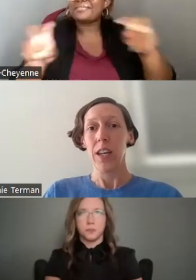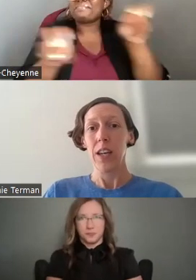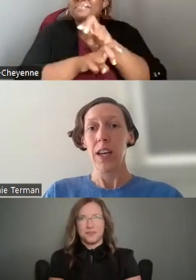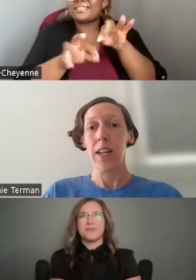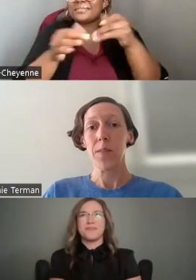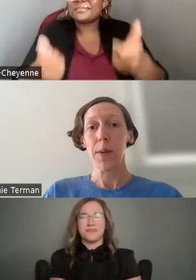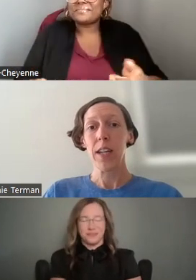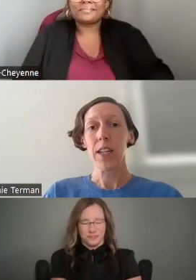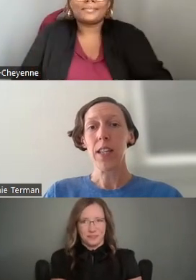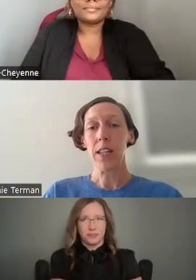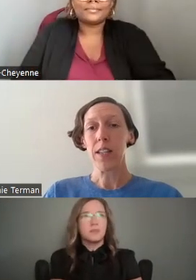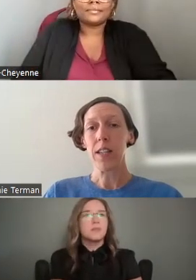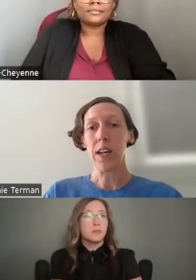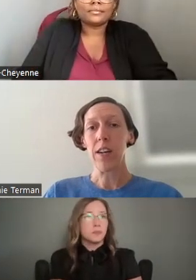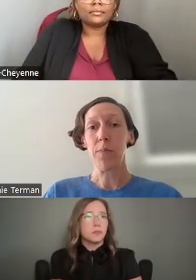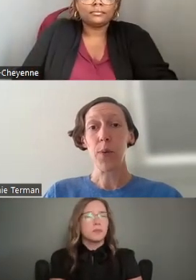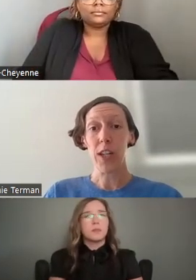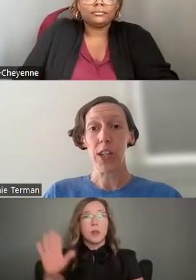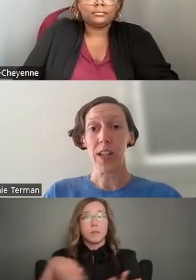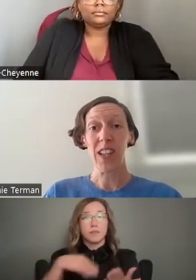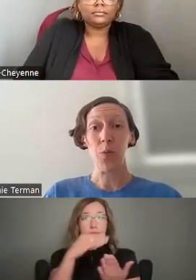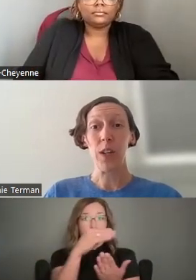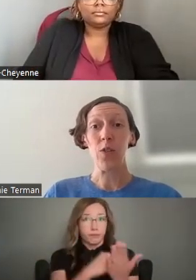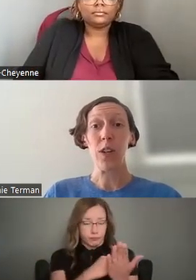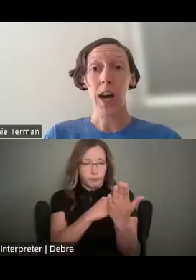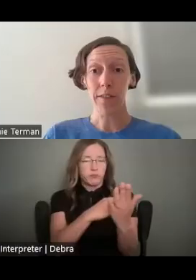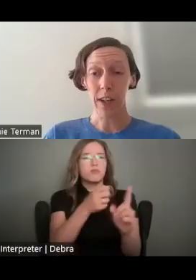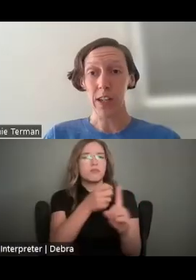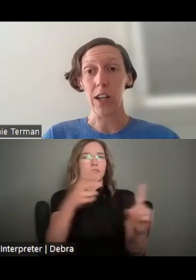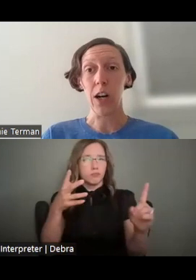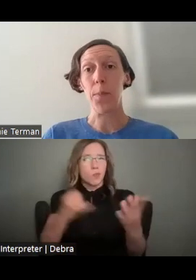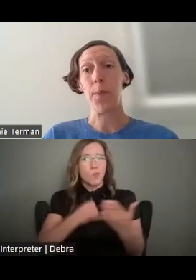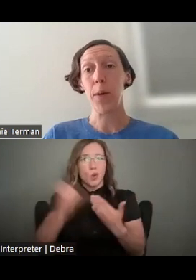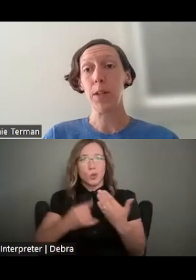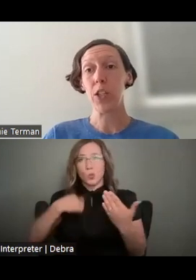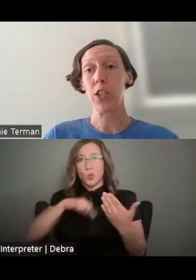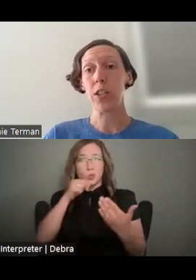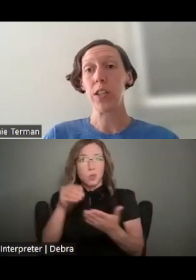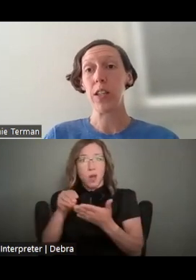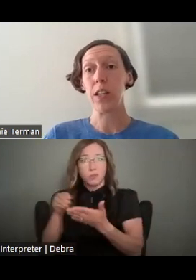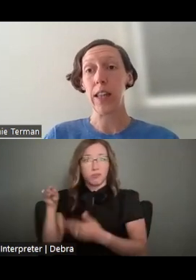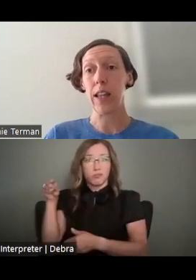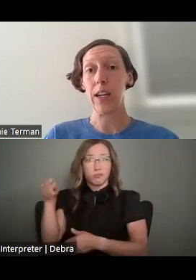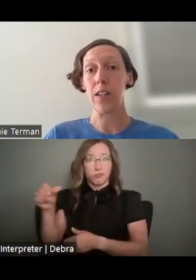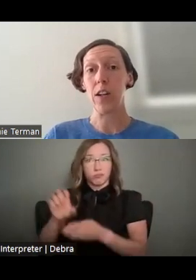AN EXPANDED LIST OF PROJECTS THAT WE DO NOT FUND ARE PUBLISHED IN THE GUIDELINES ON OUR